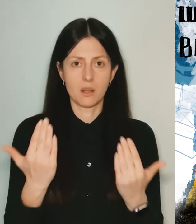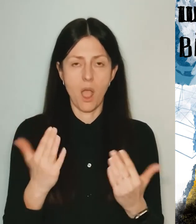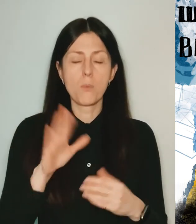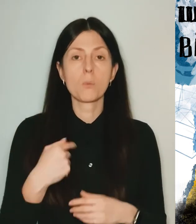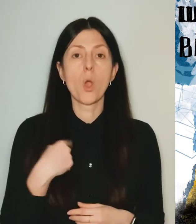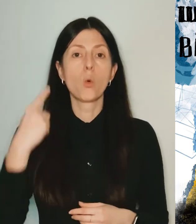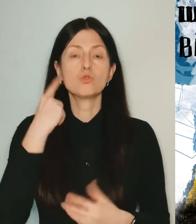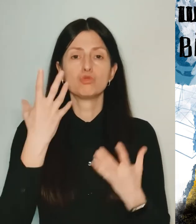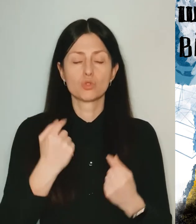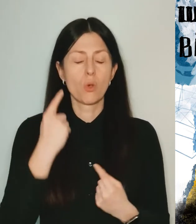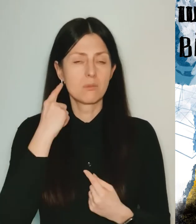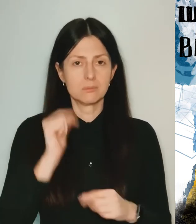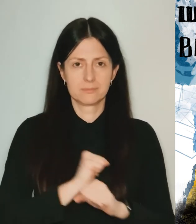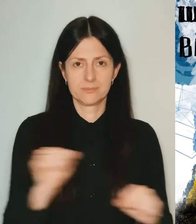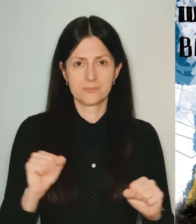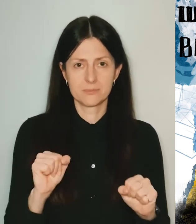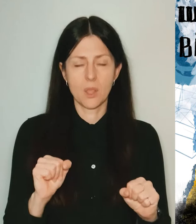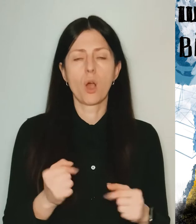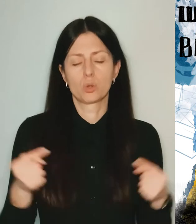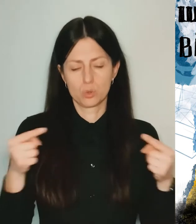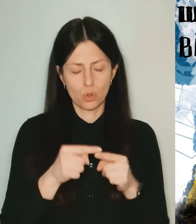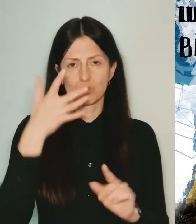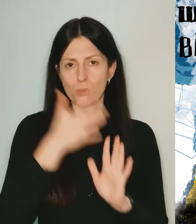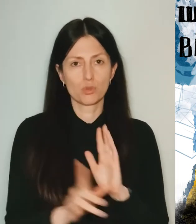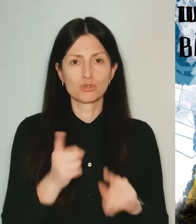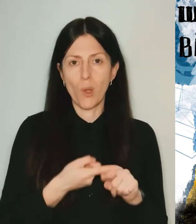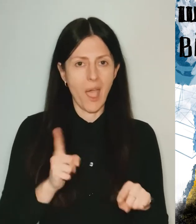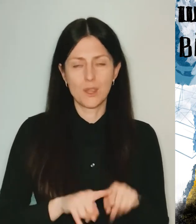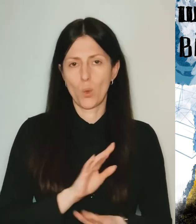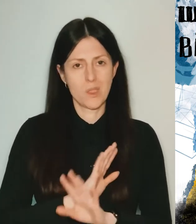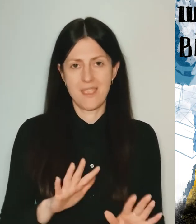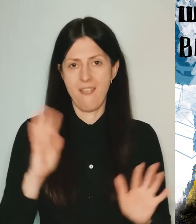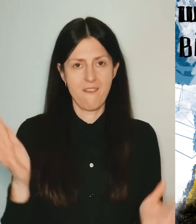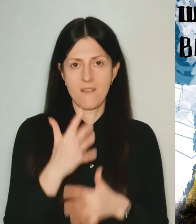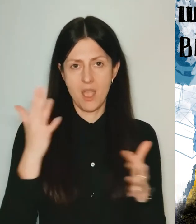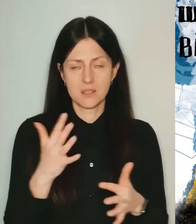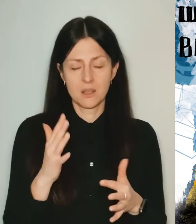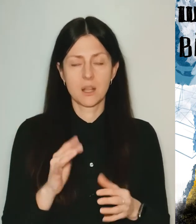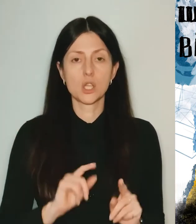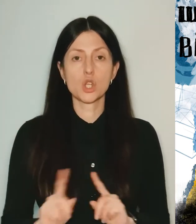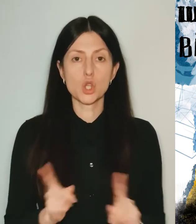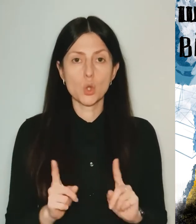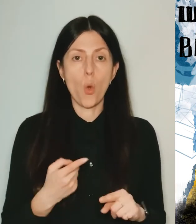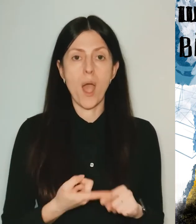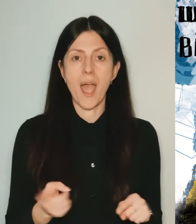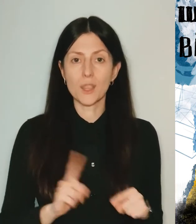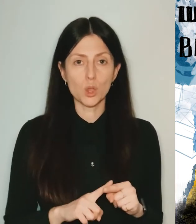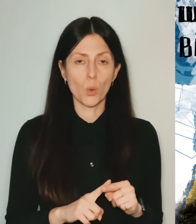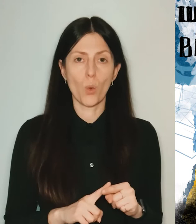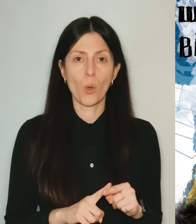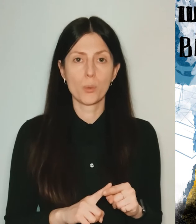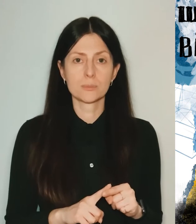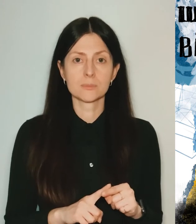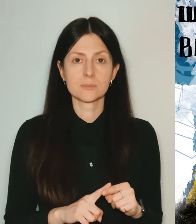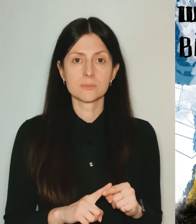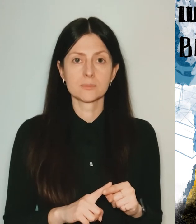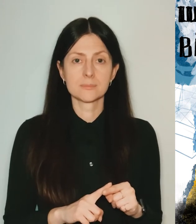Later, I heard one more explosion which gave me a clear understanding it wasn’t wind and that… it wasn’t…